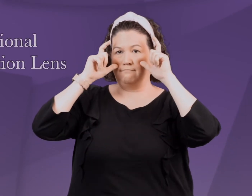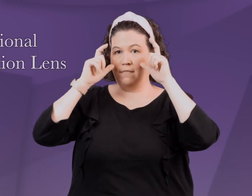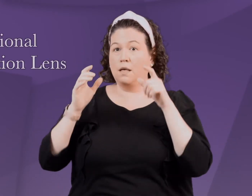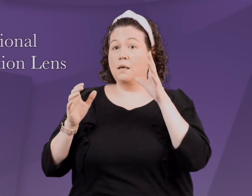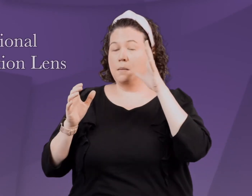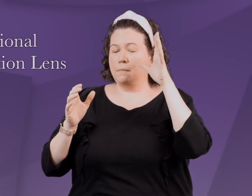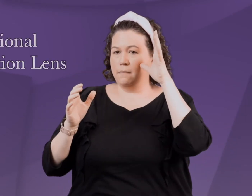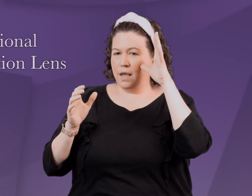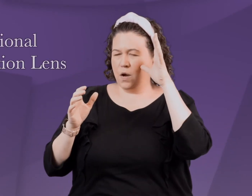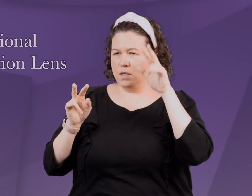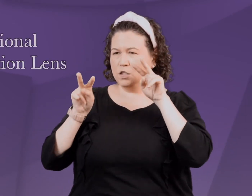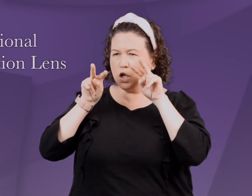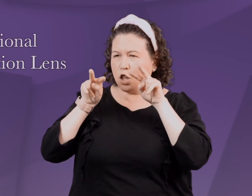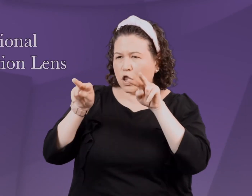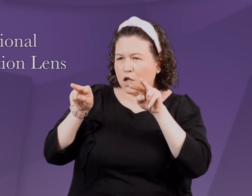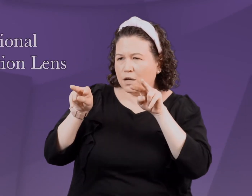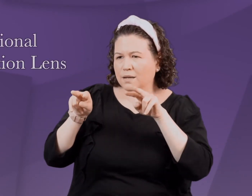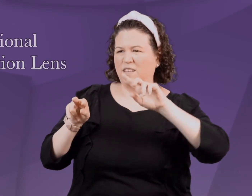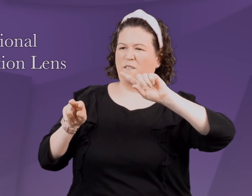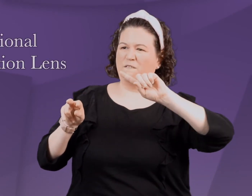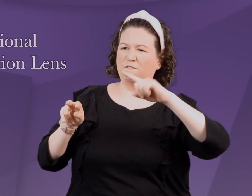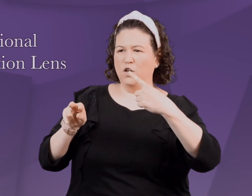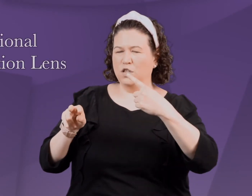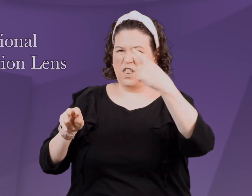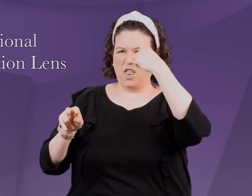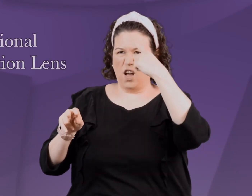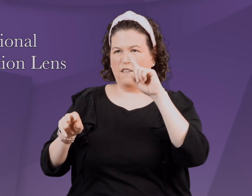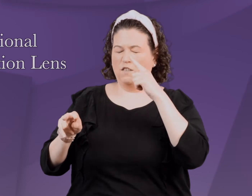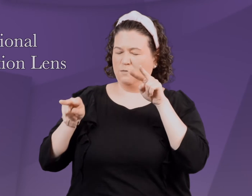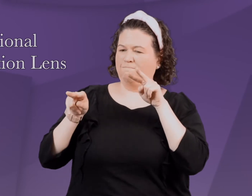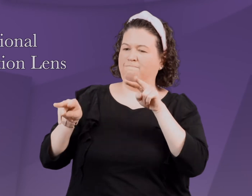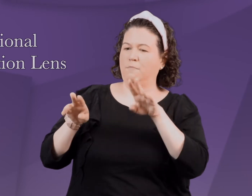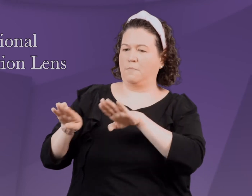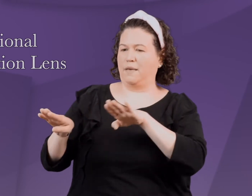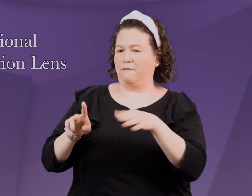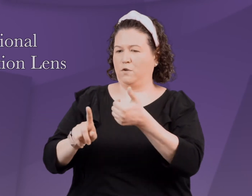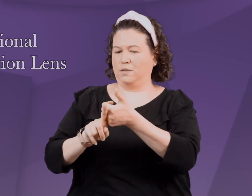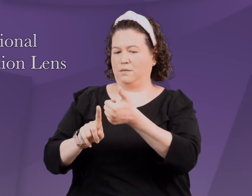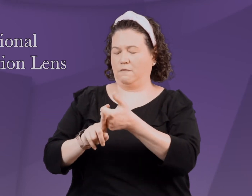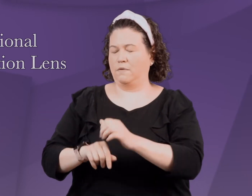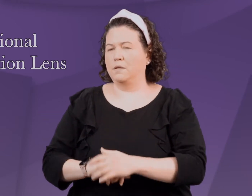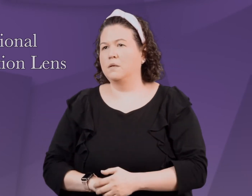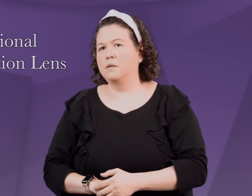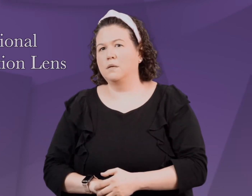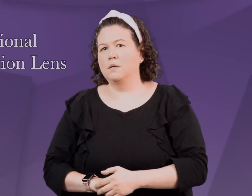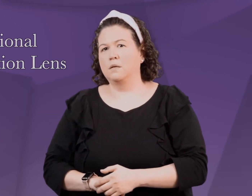The first glasses that the parents try on represent a parent's first look at behavior.